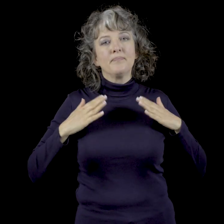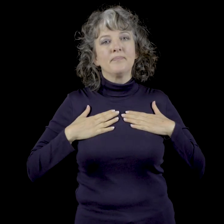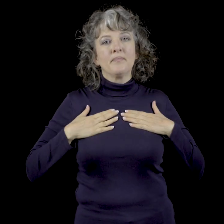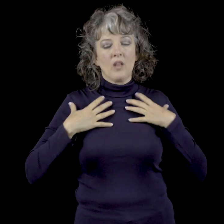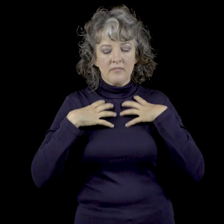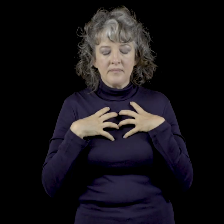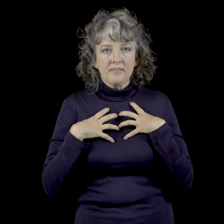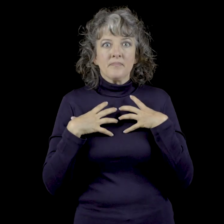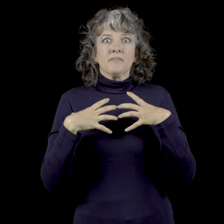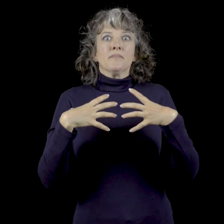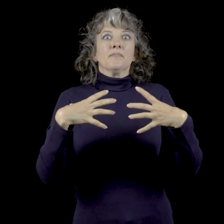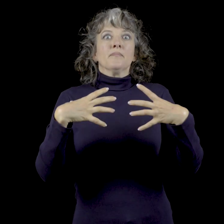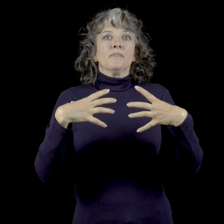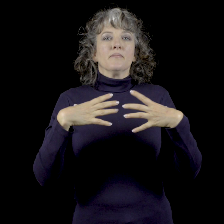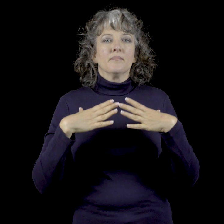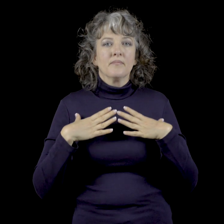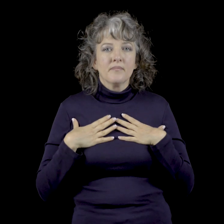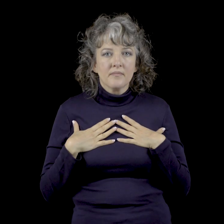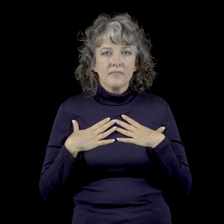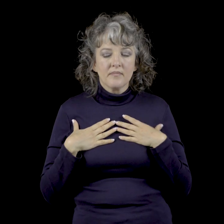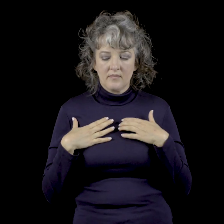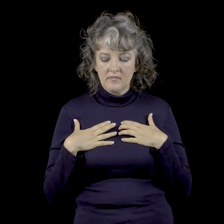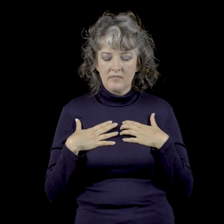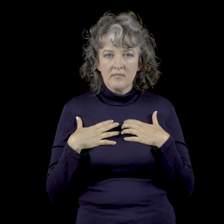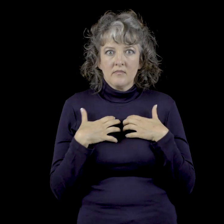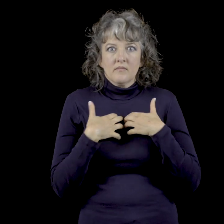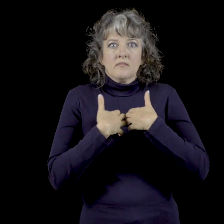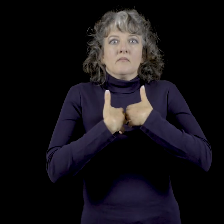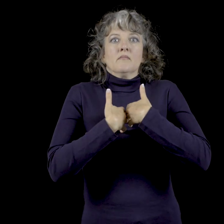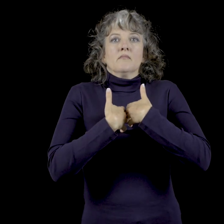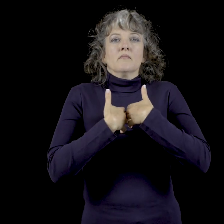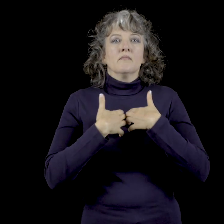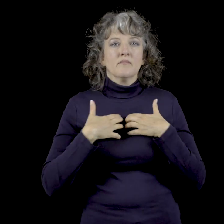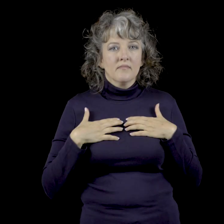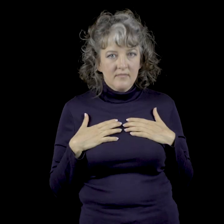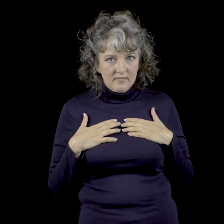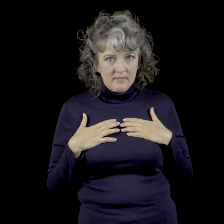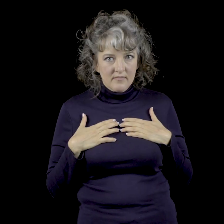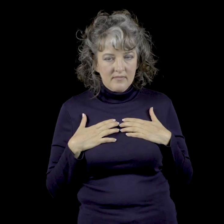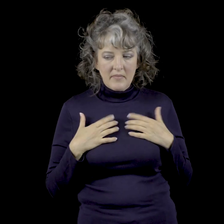You can see the lungs moving with each breath. In and out.